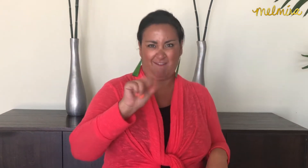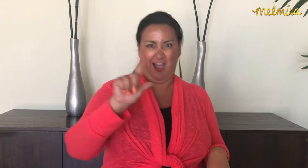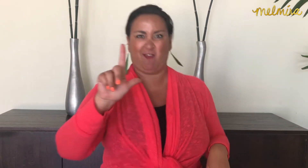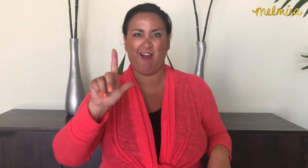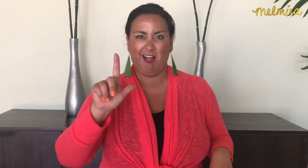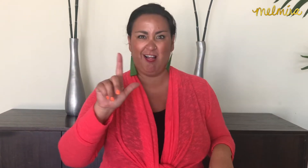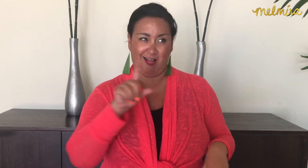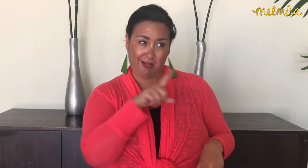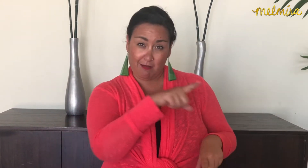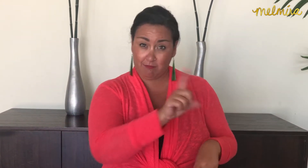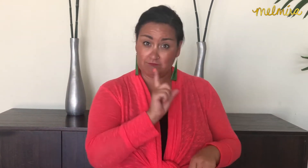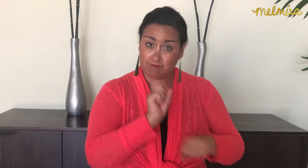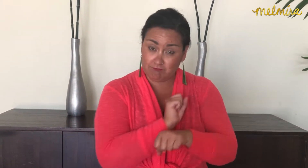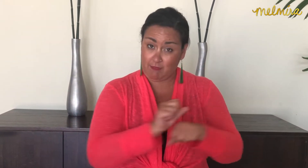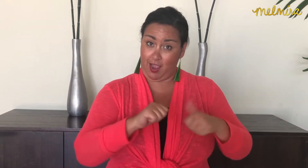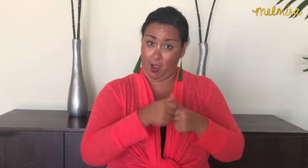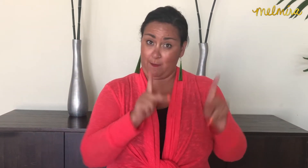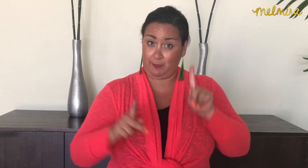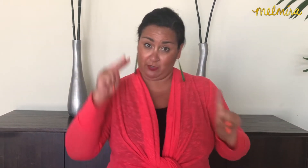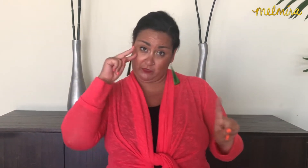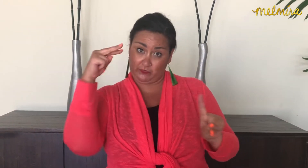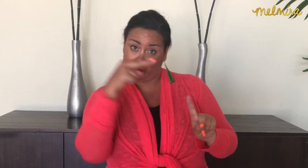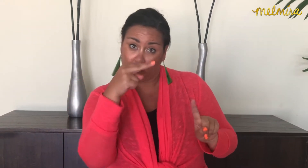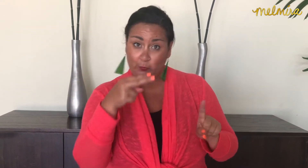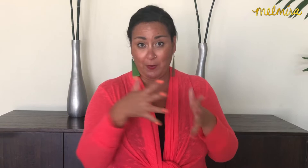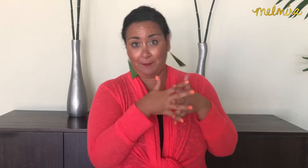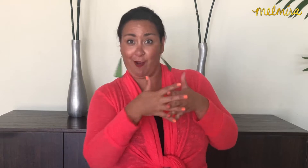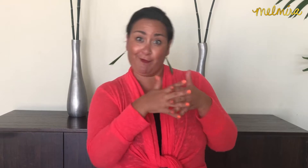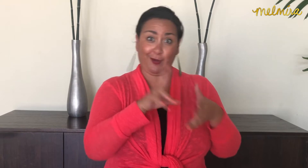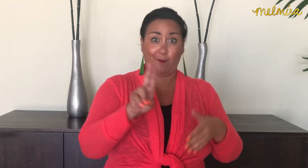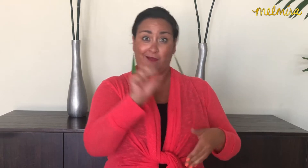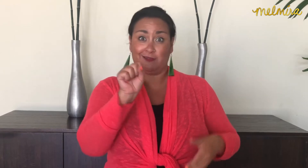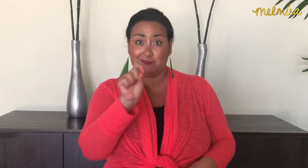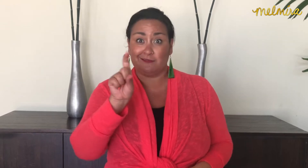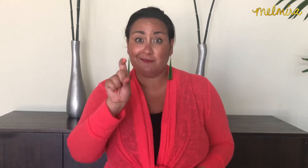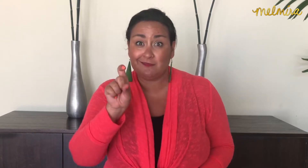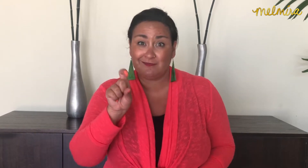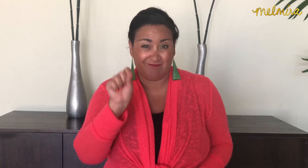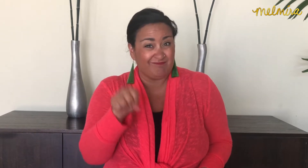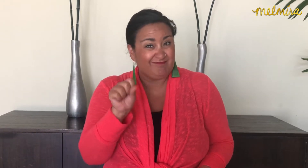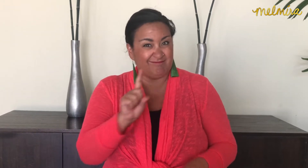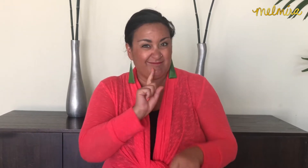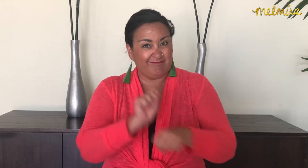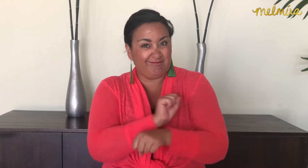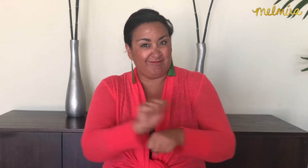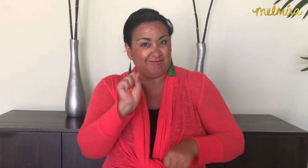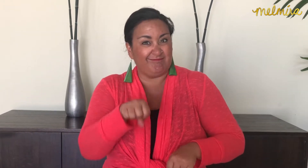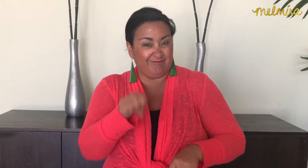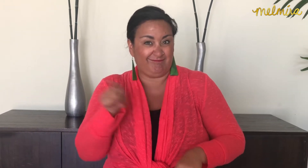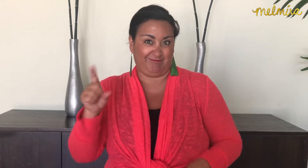Is that how people truly view the US? Yes, in fact it is.